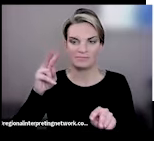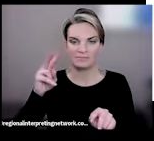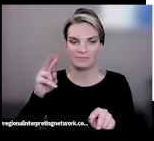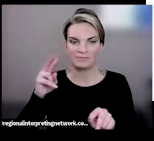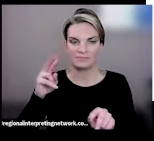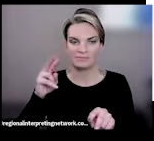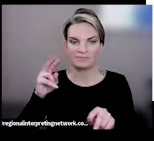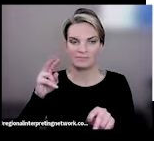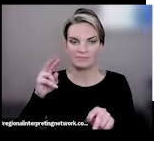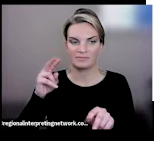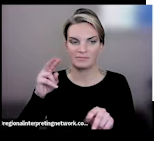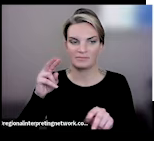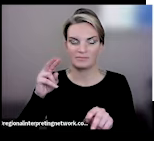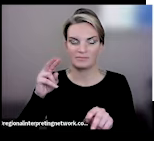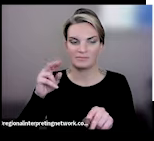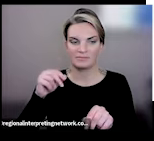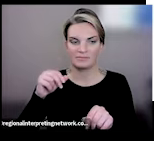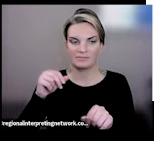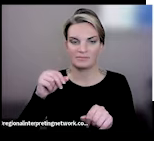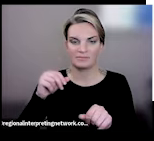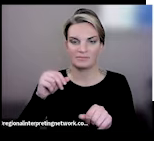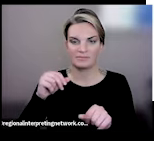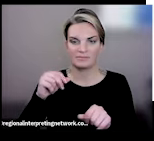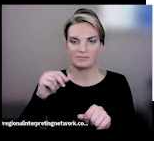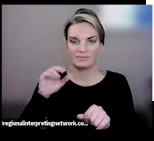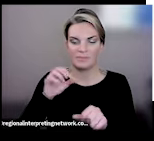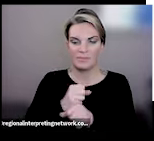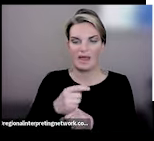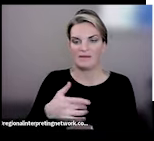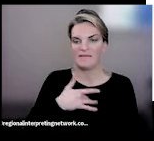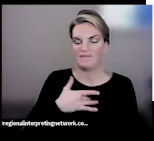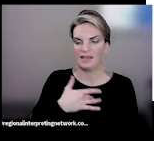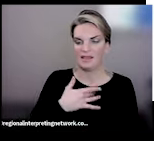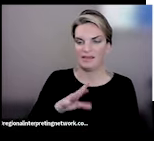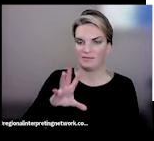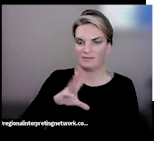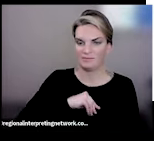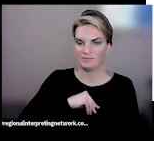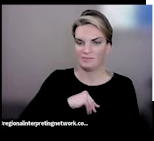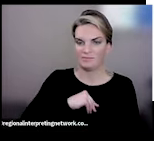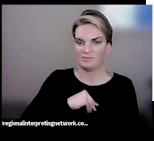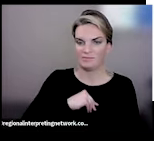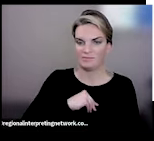target the vulnerable population who oftentimes feels let down by the traditional medicine avenues,